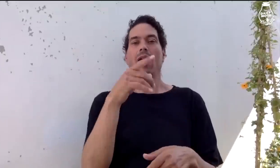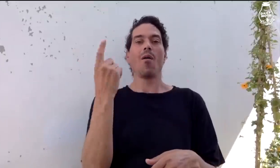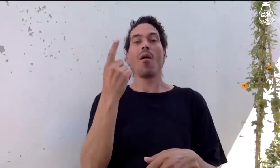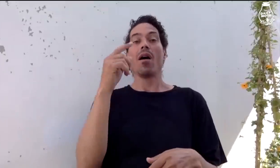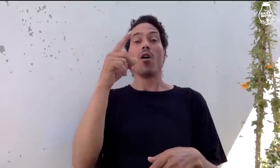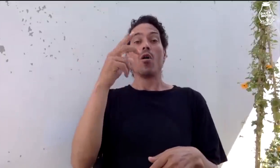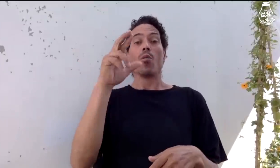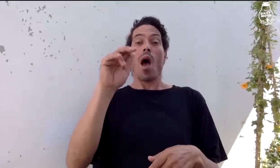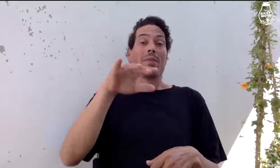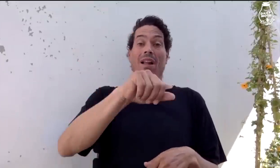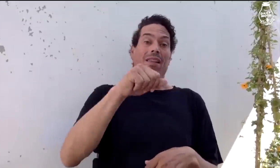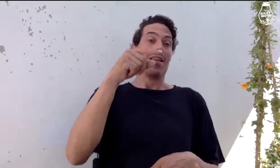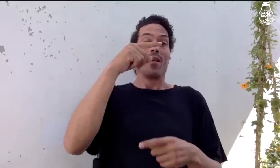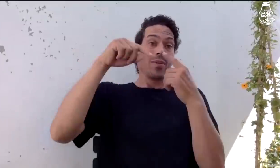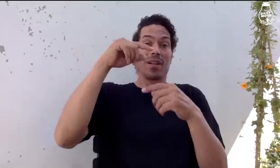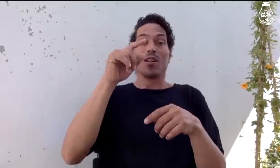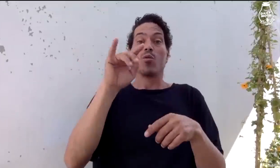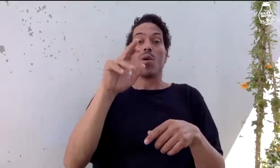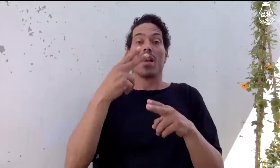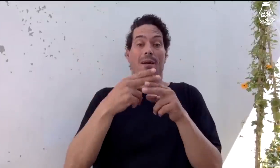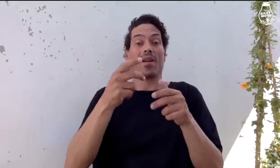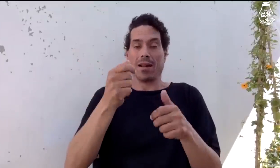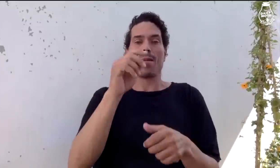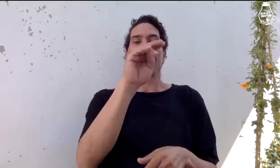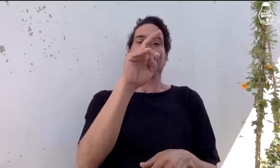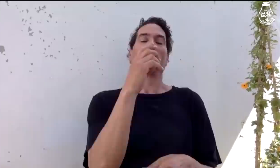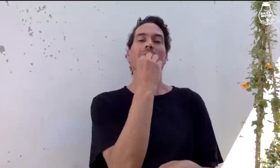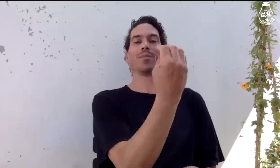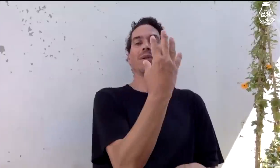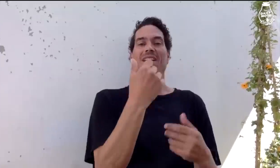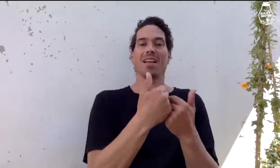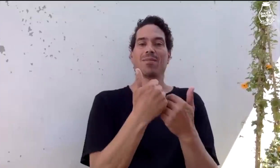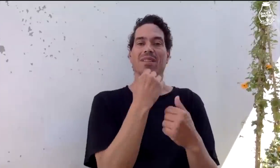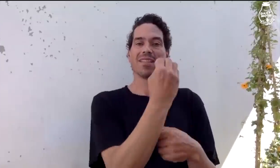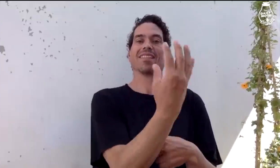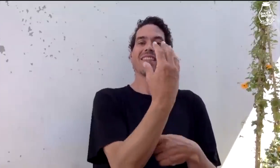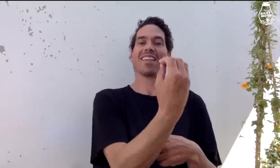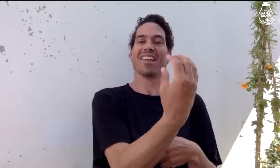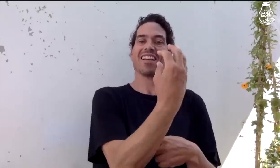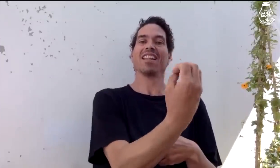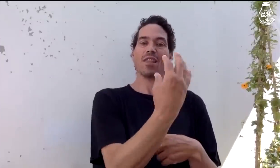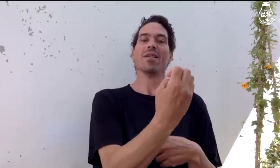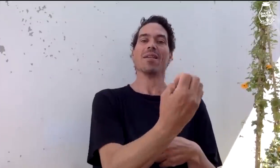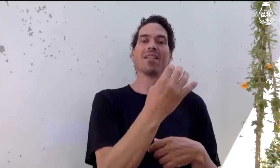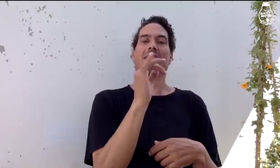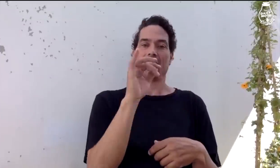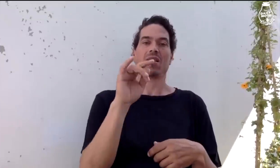When you do different tricks in the game, the tricks pop up on the screen.